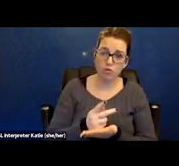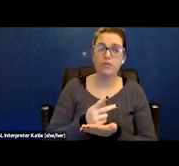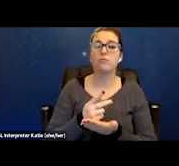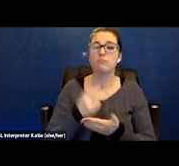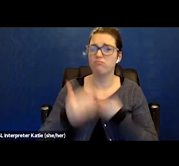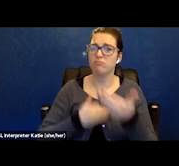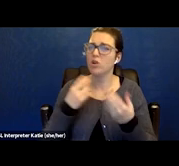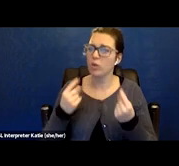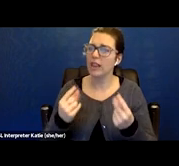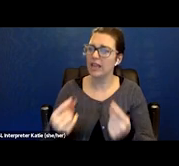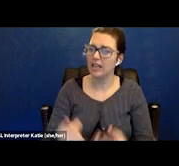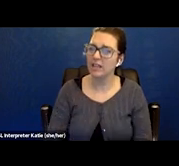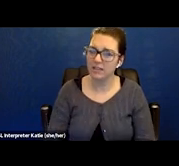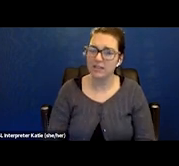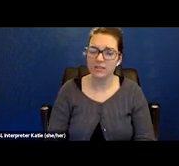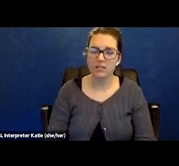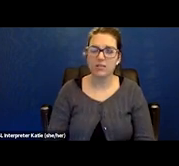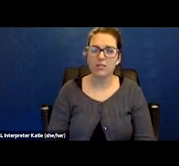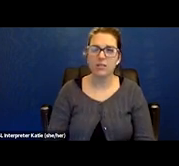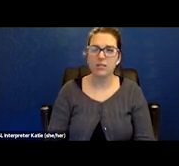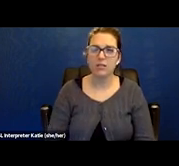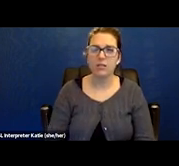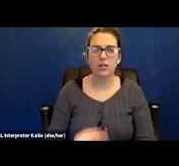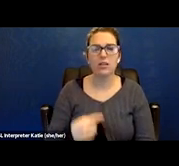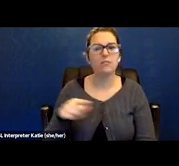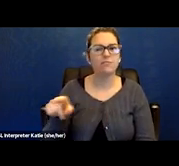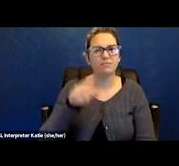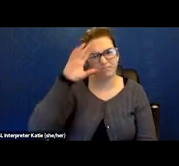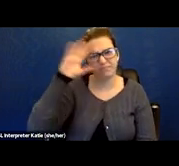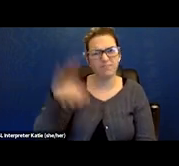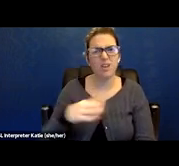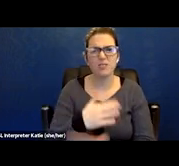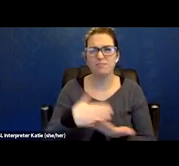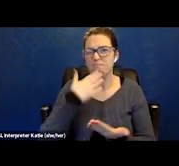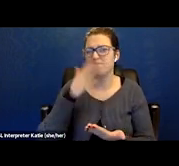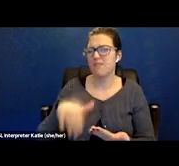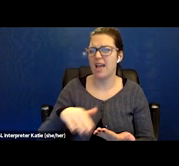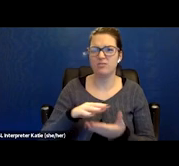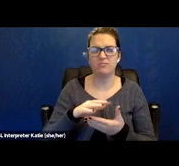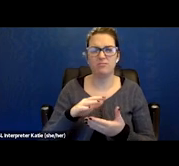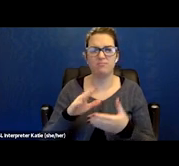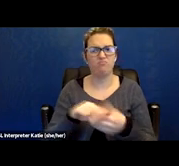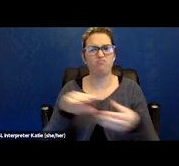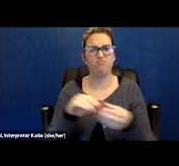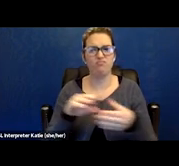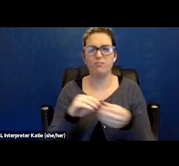As we all know, I hear those horror stories. People applying for disability